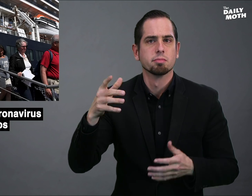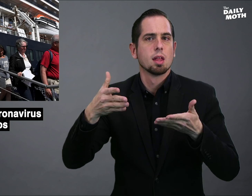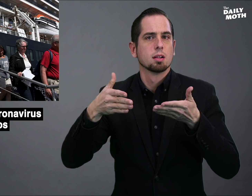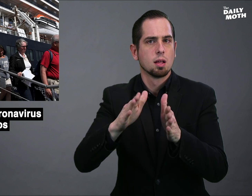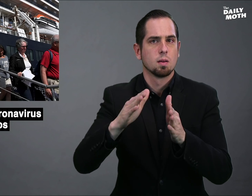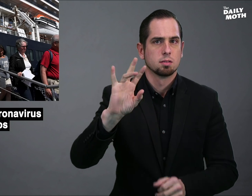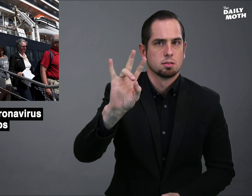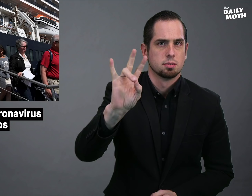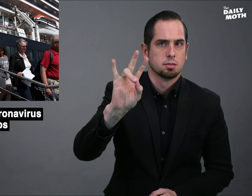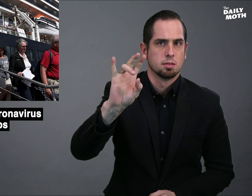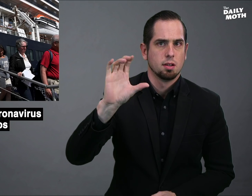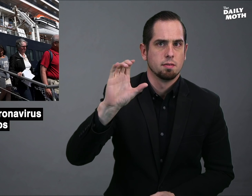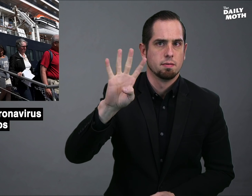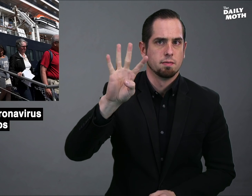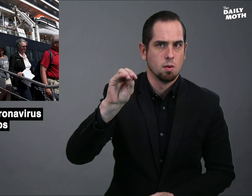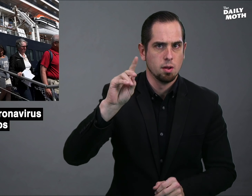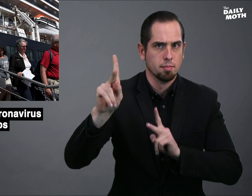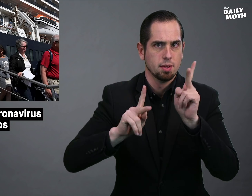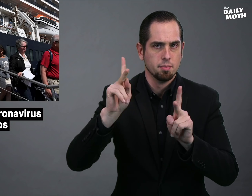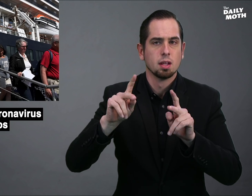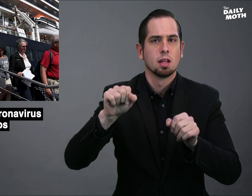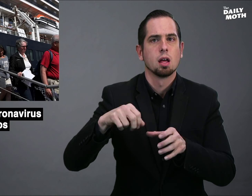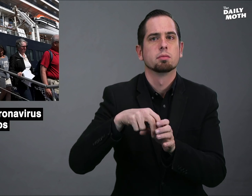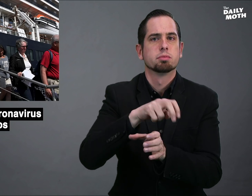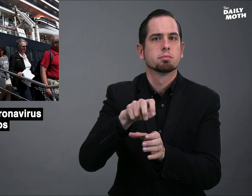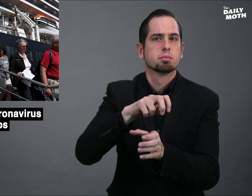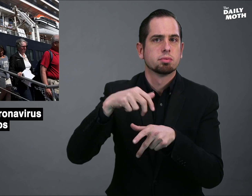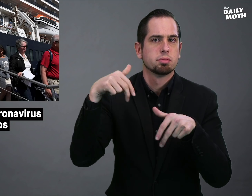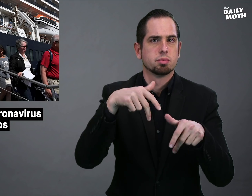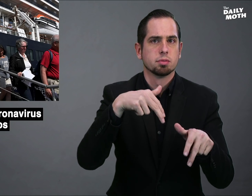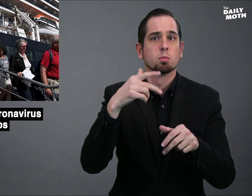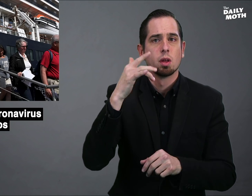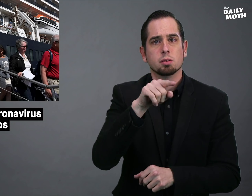that allowed 740 passengers to disembark after